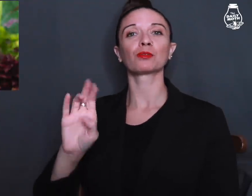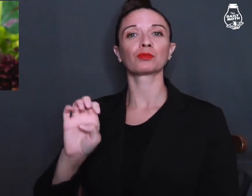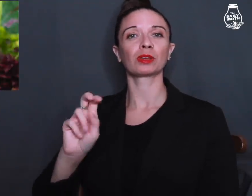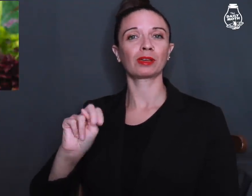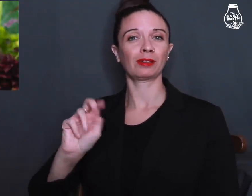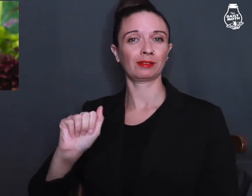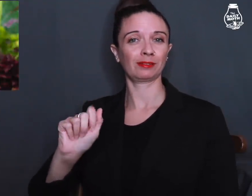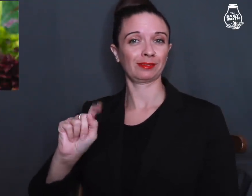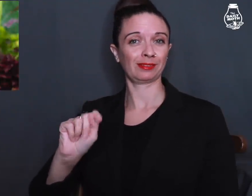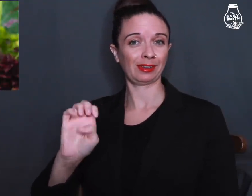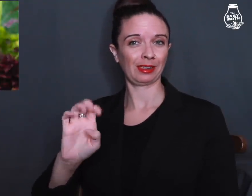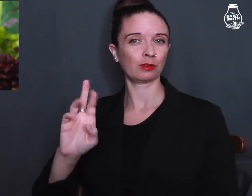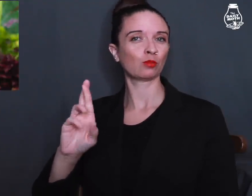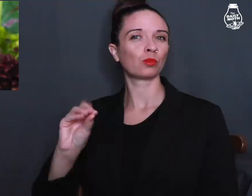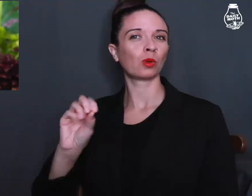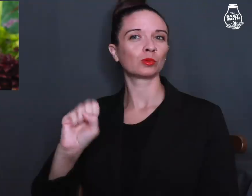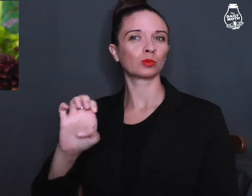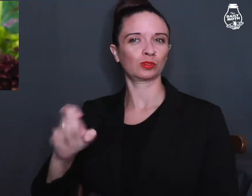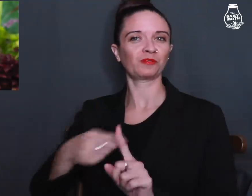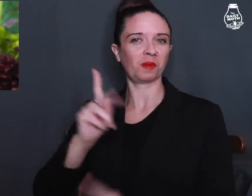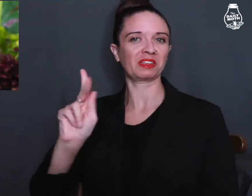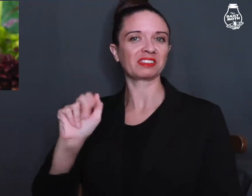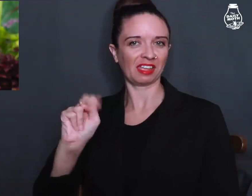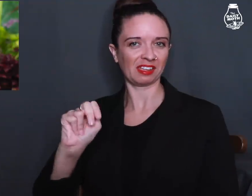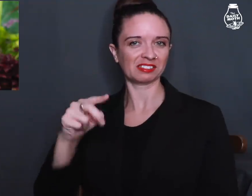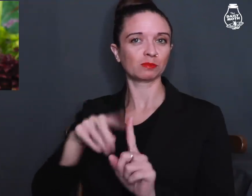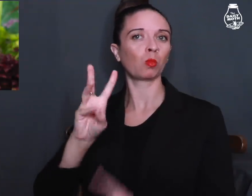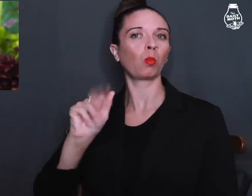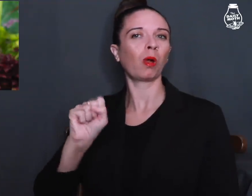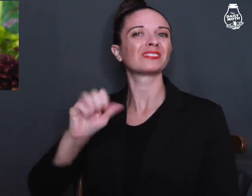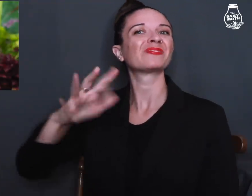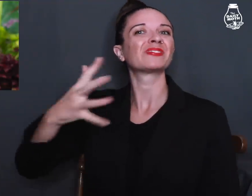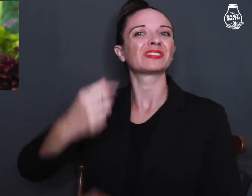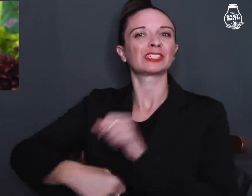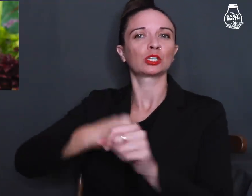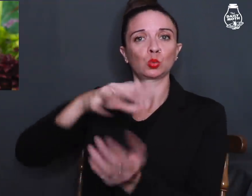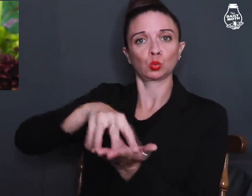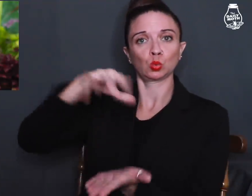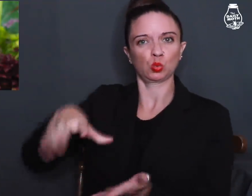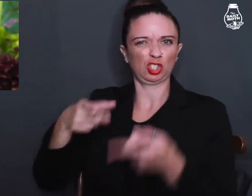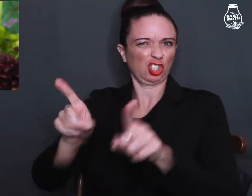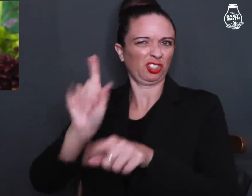Renate Rose, from Kansas, was a 5th year student